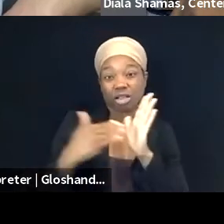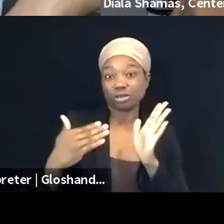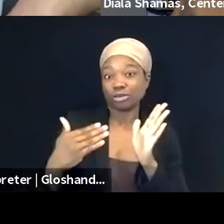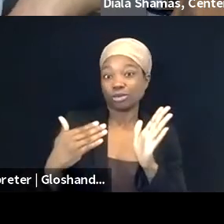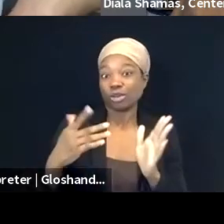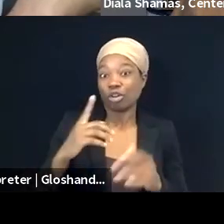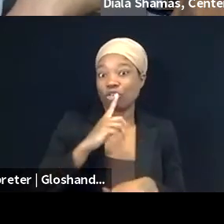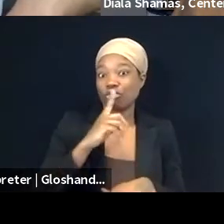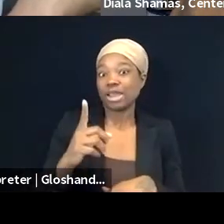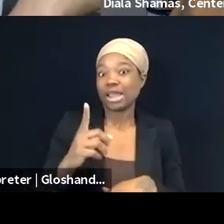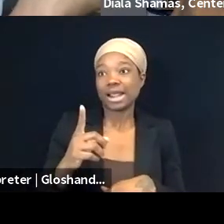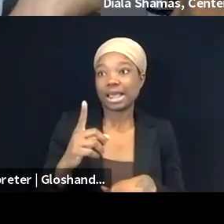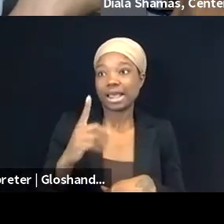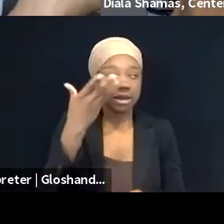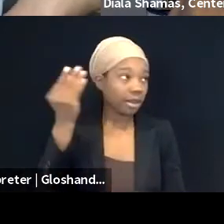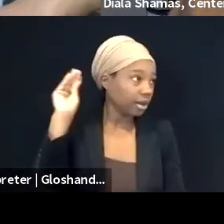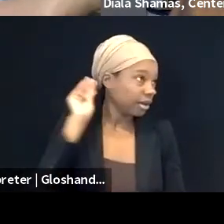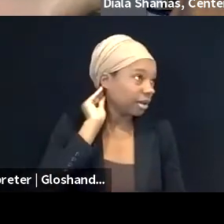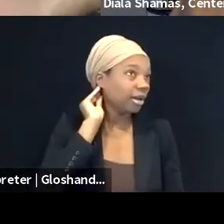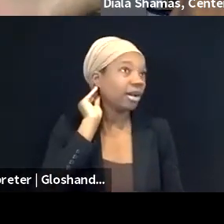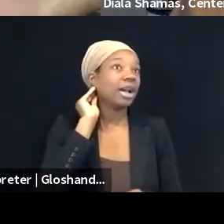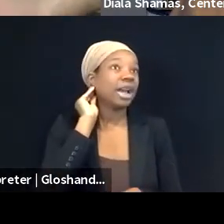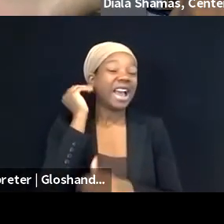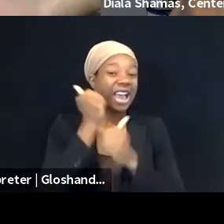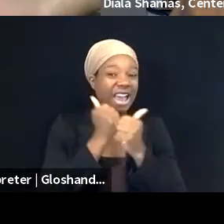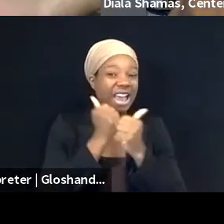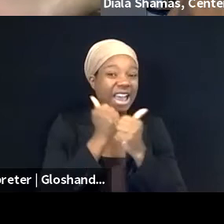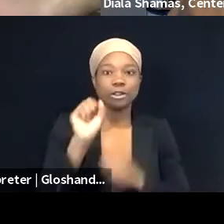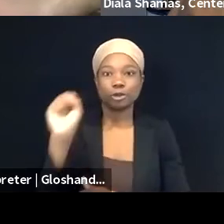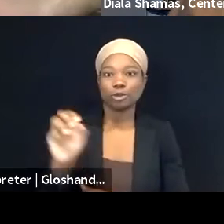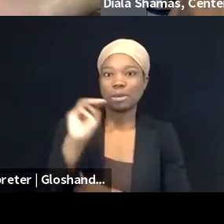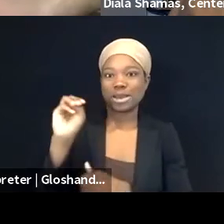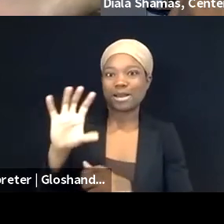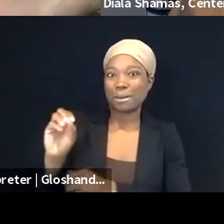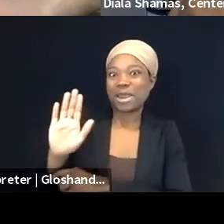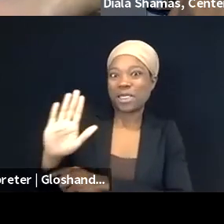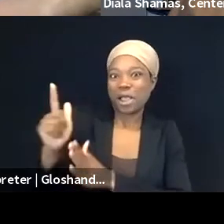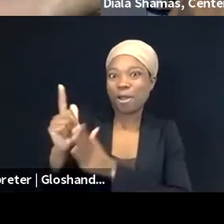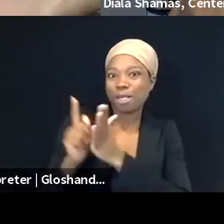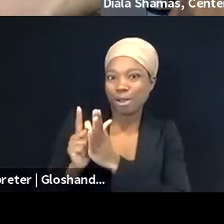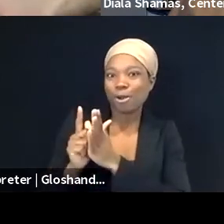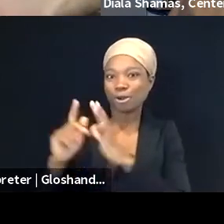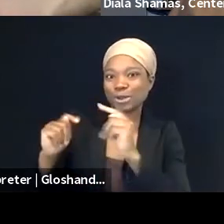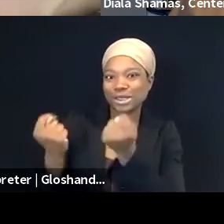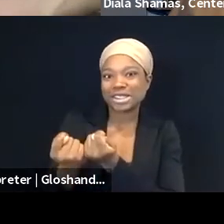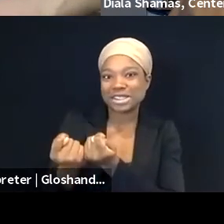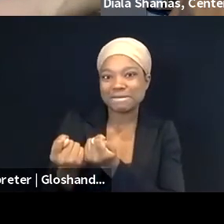at every social media company that you all know about, and, you know, recently you all probably heard